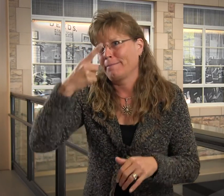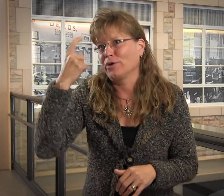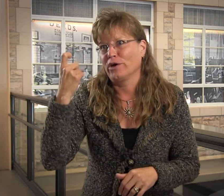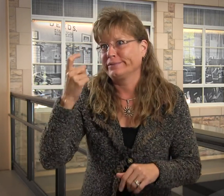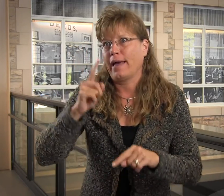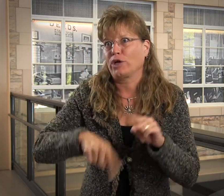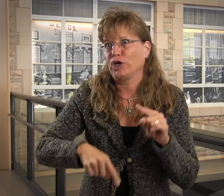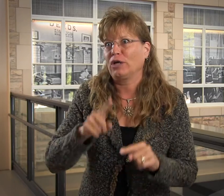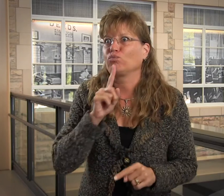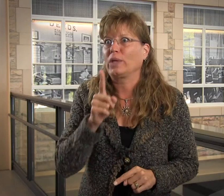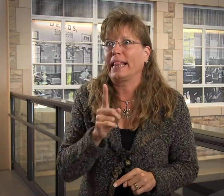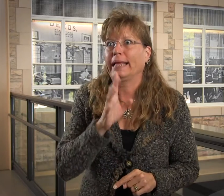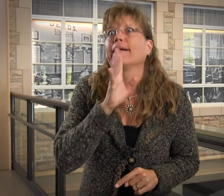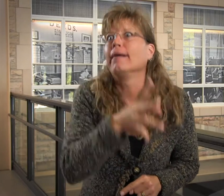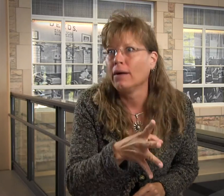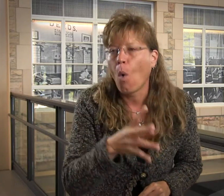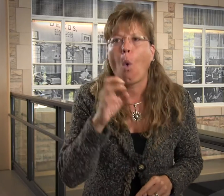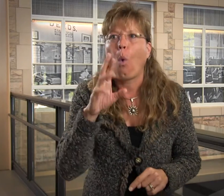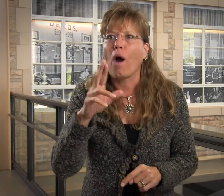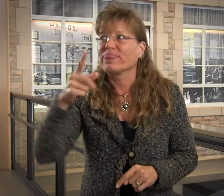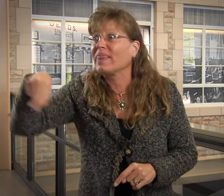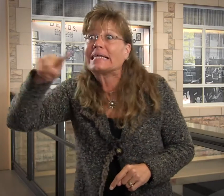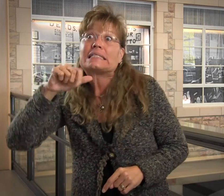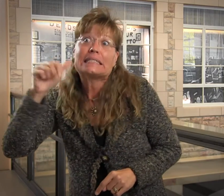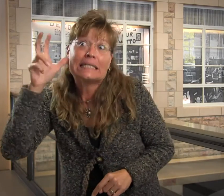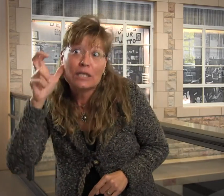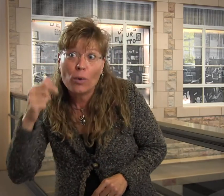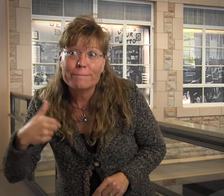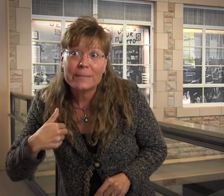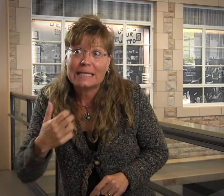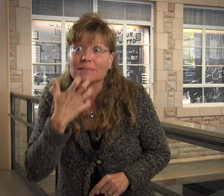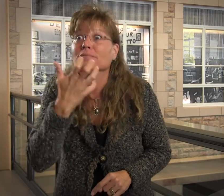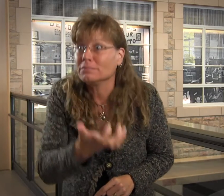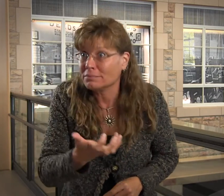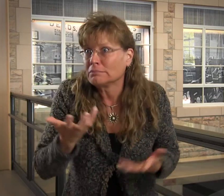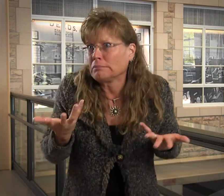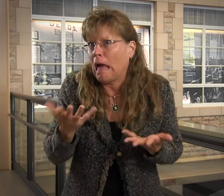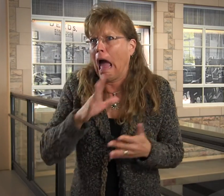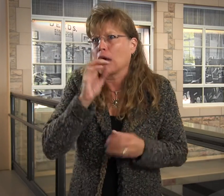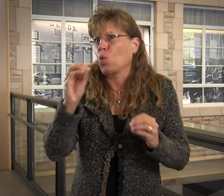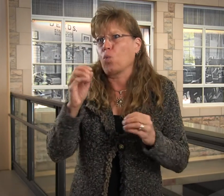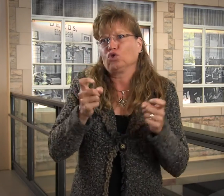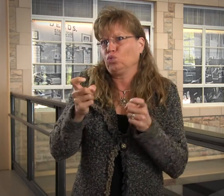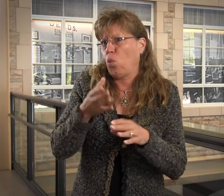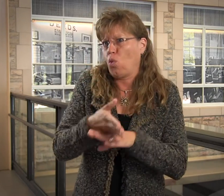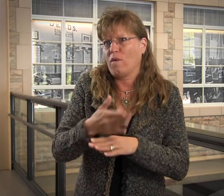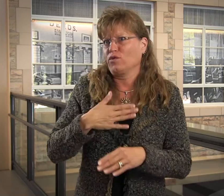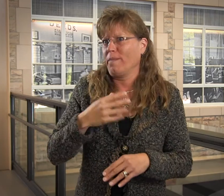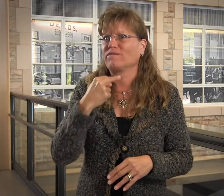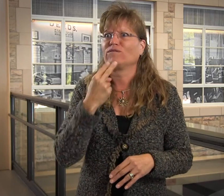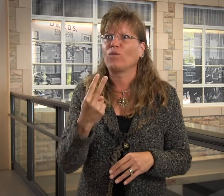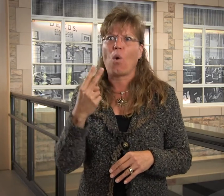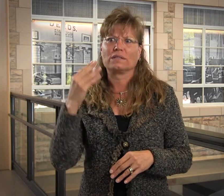and I didn't understand why. The reason was, is because people couldn't hear me. I couldn't shout-out to a person, because I have